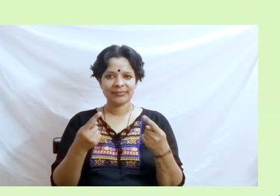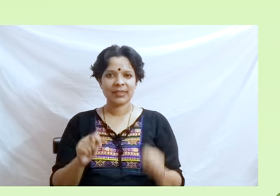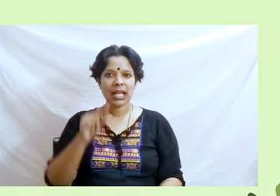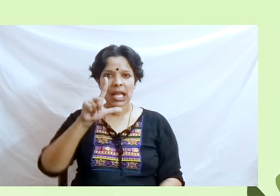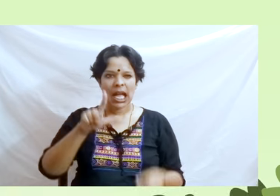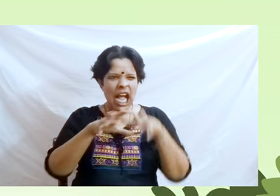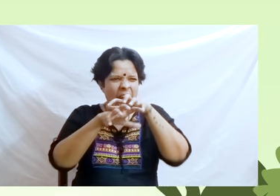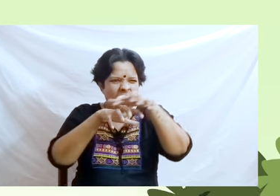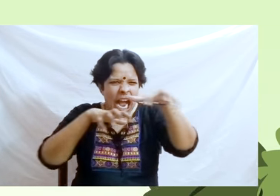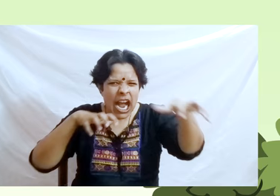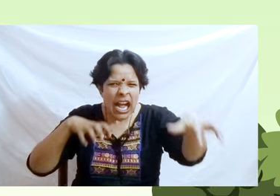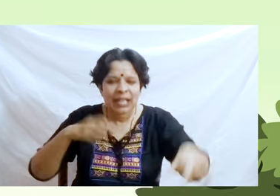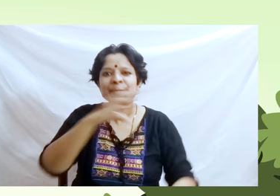The Lion And The Mouse